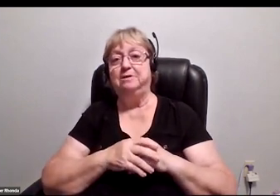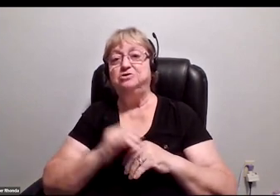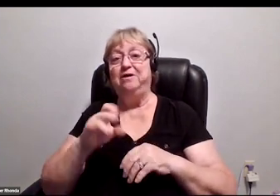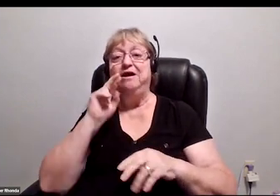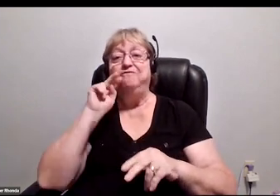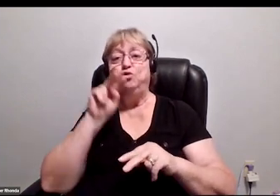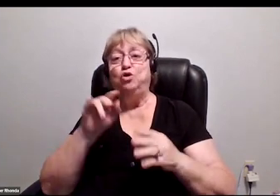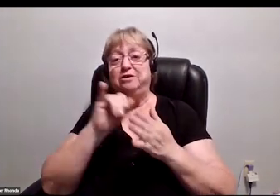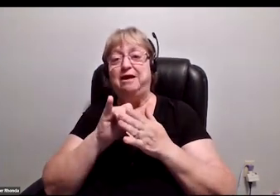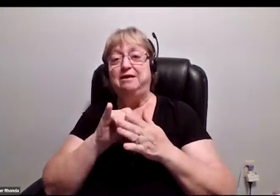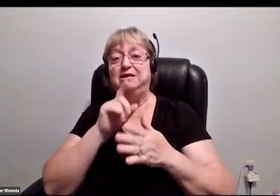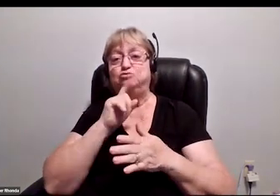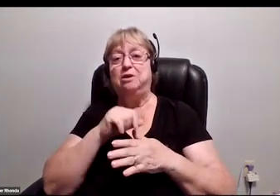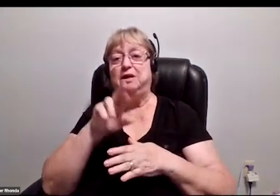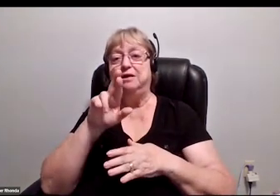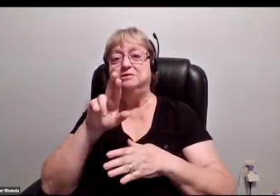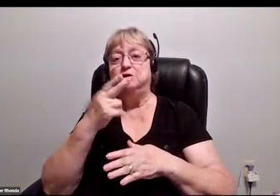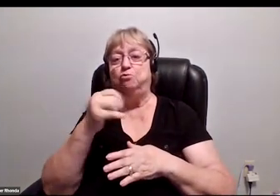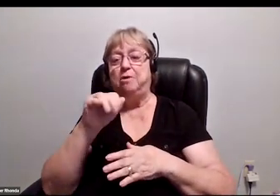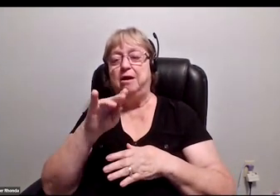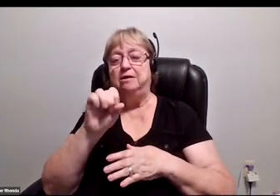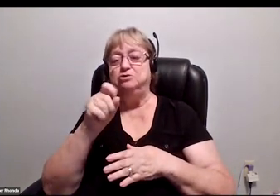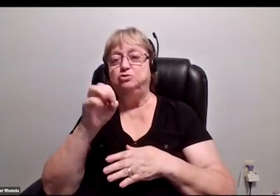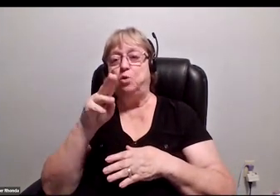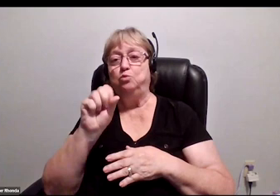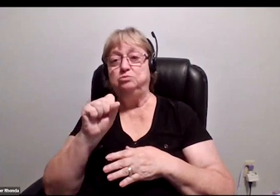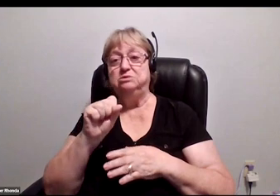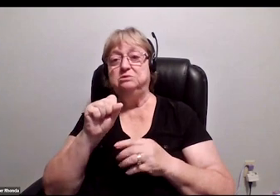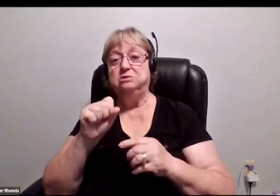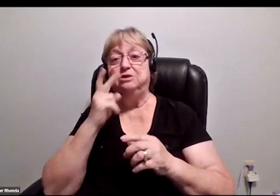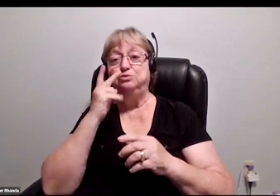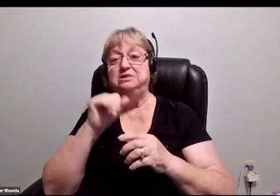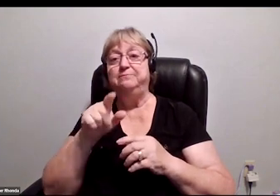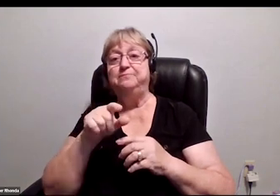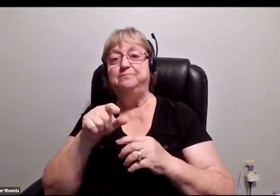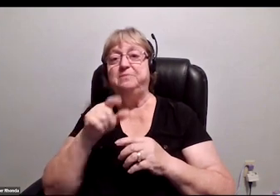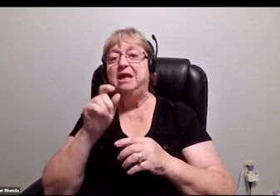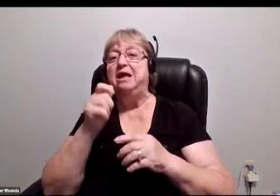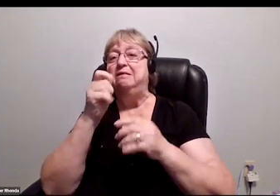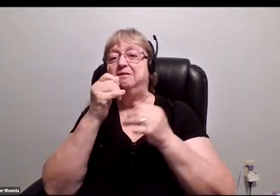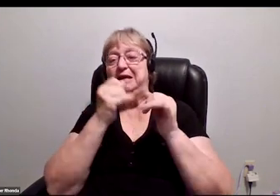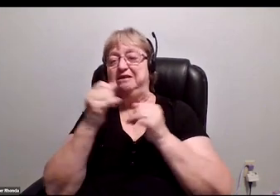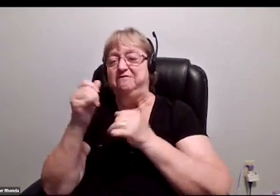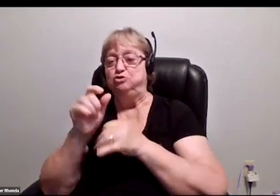If you look at it, it's actually rhinestones. Can I get it? I don't know if this is-- They're individual little rhinestones.